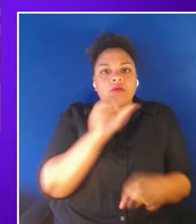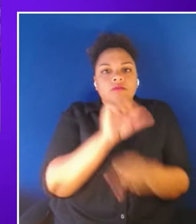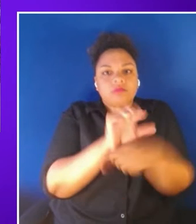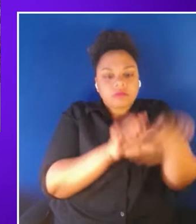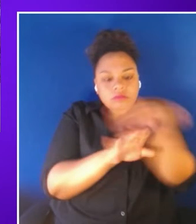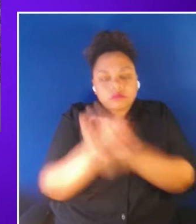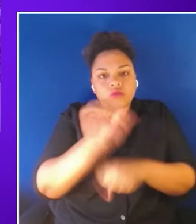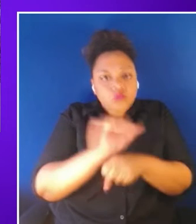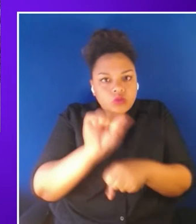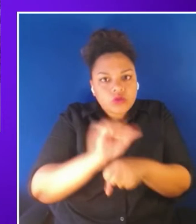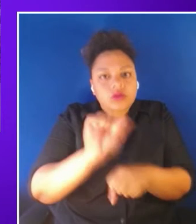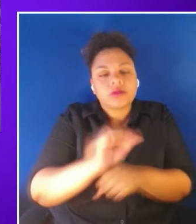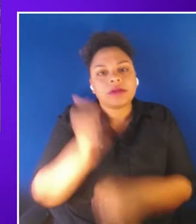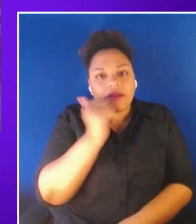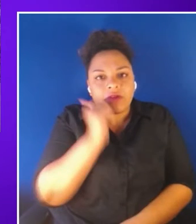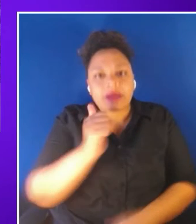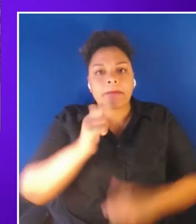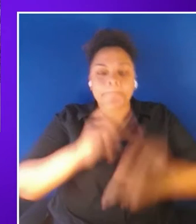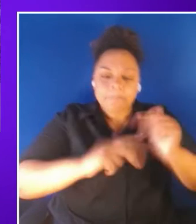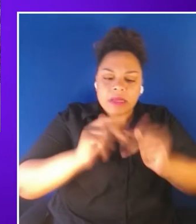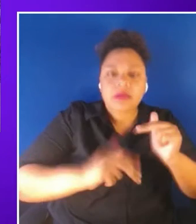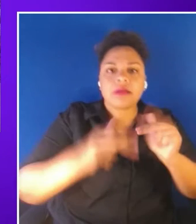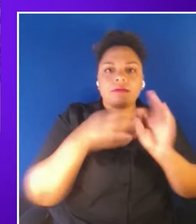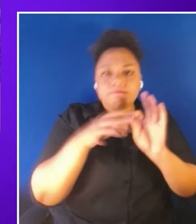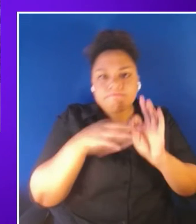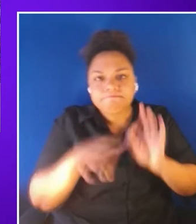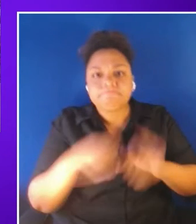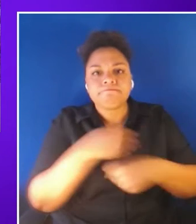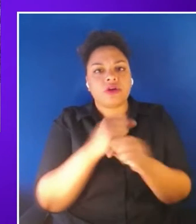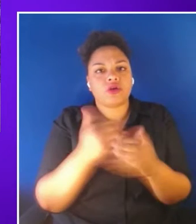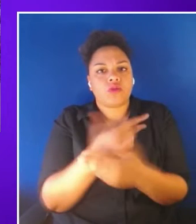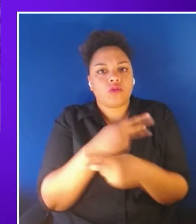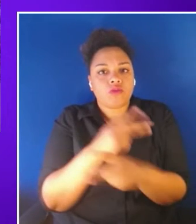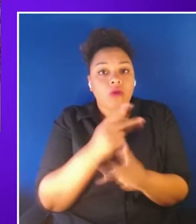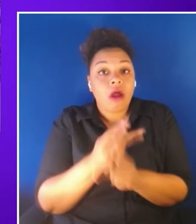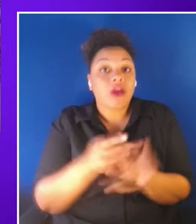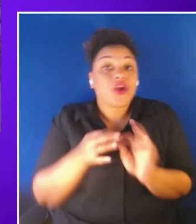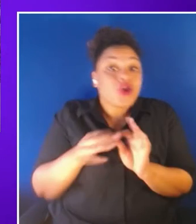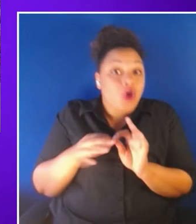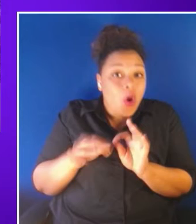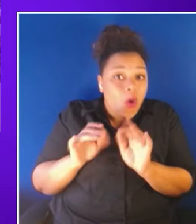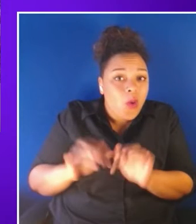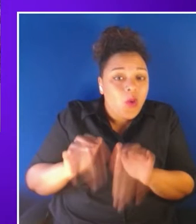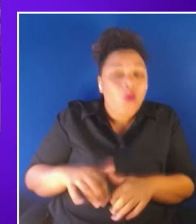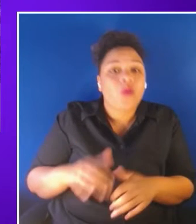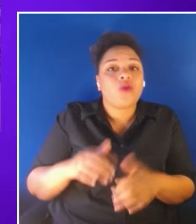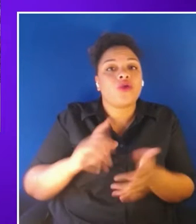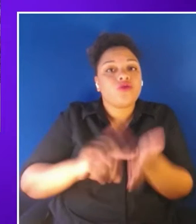building things creating new products writing code researching new ideas publishing guidelines and